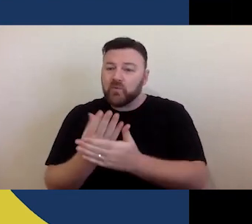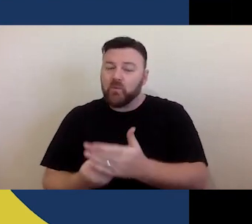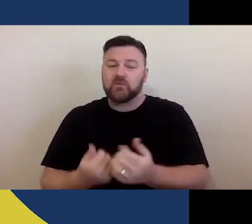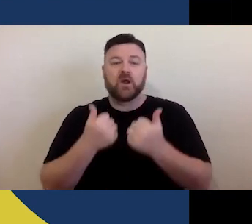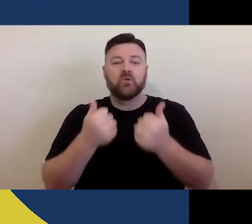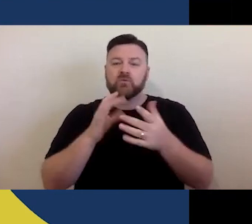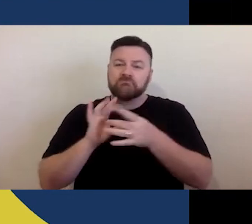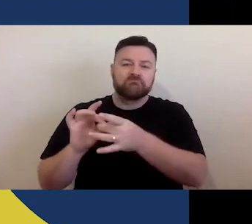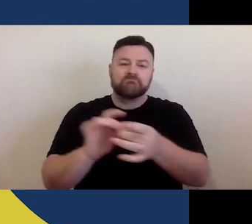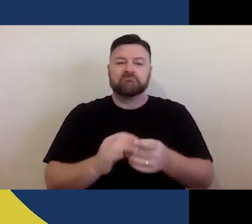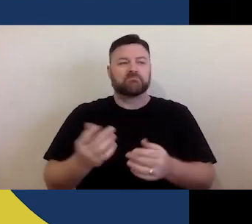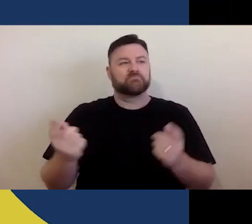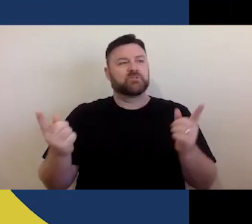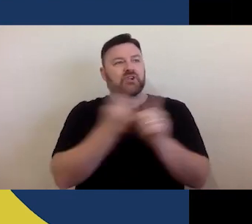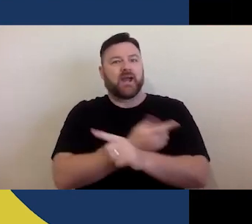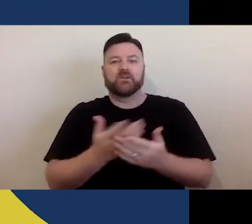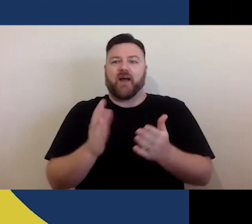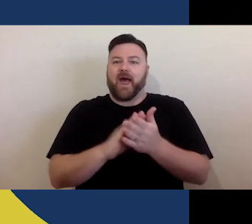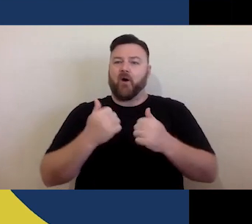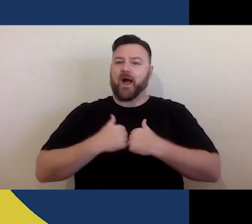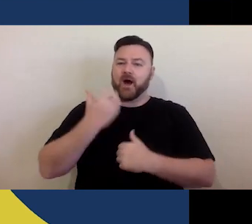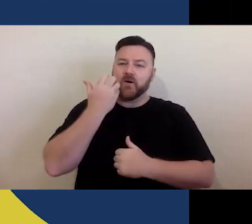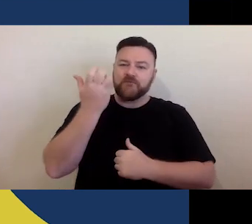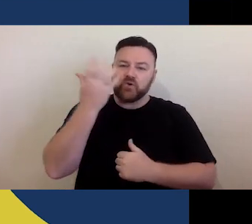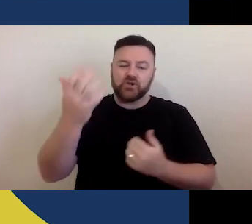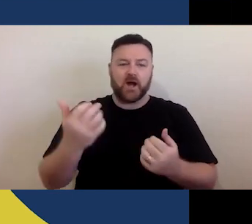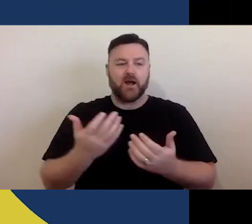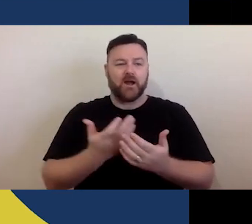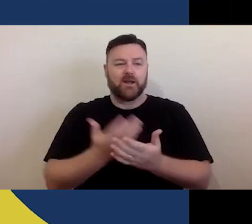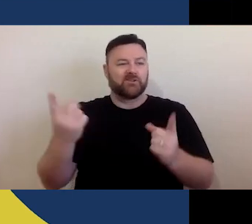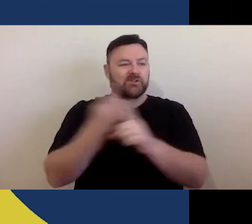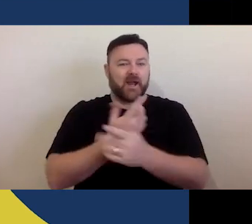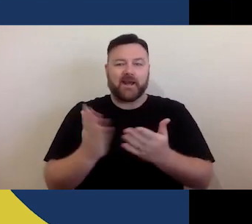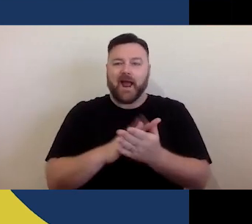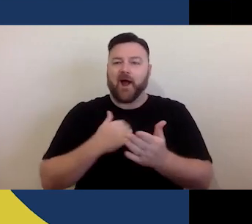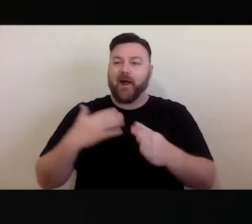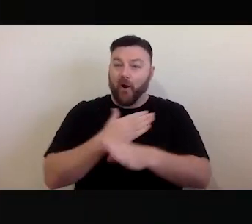reimagining of our futures and practises during this changing time.